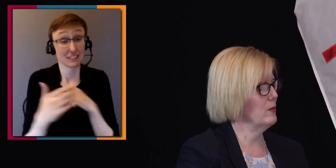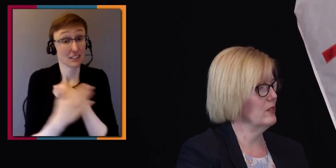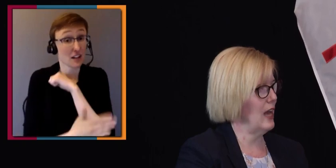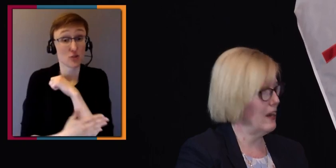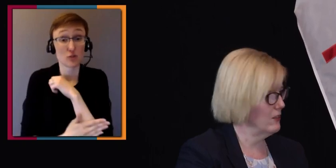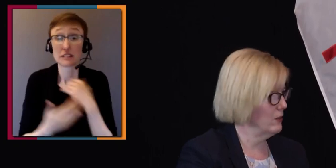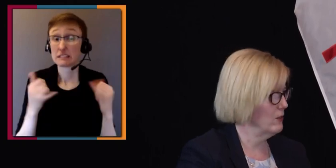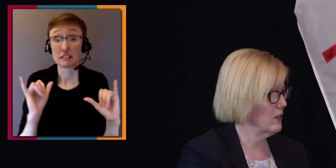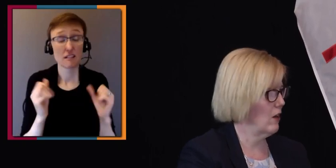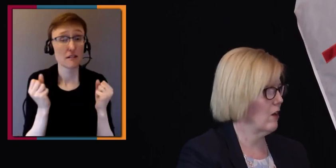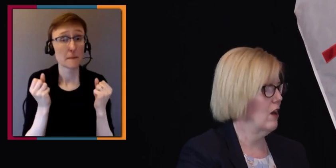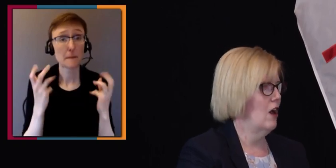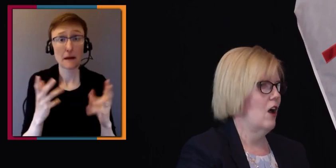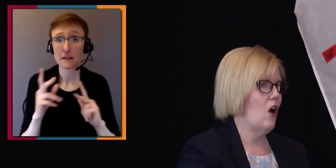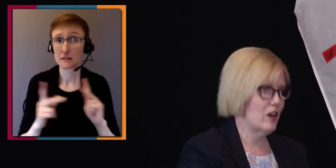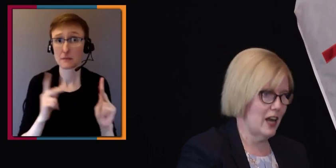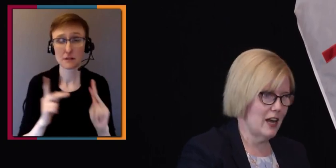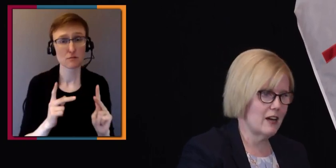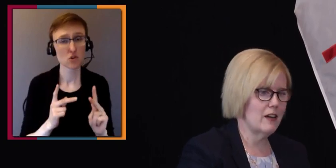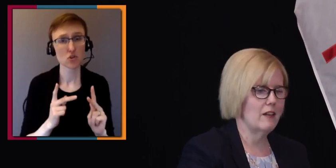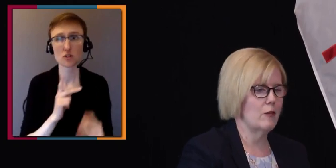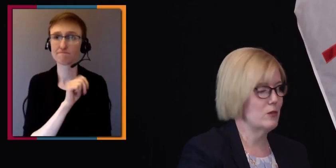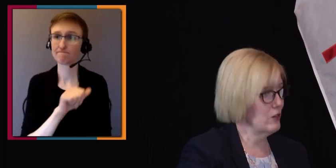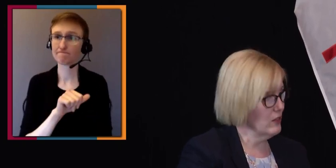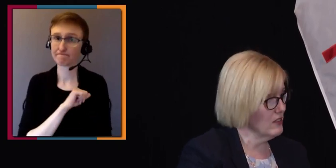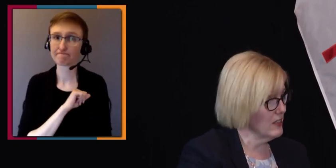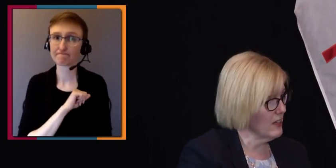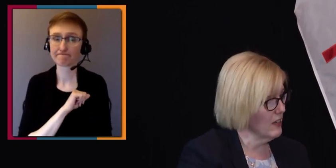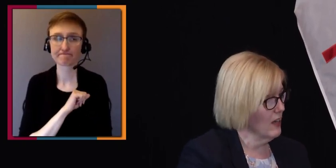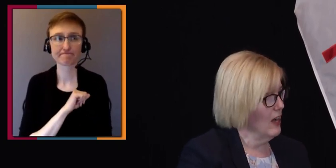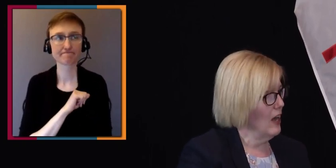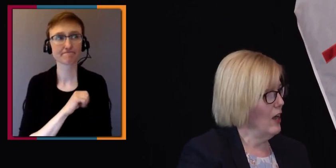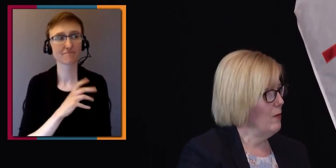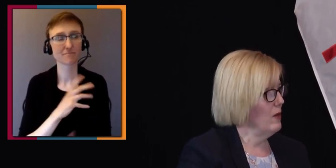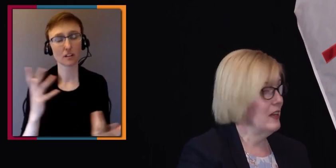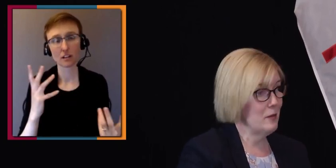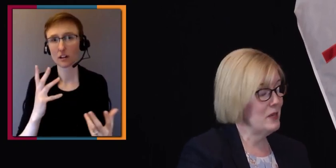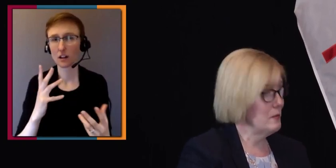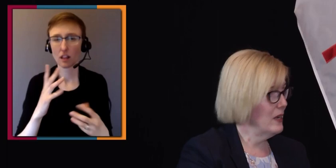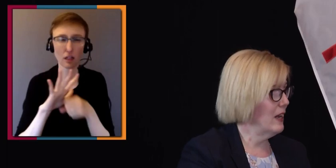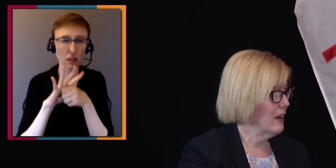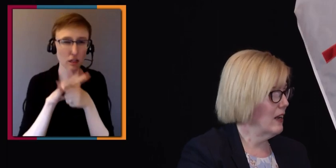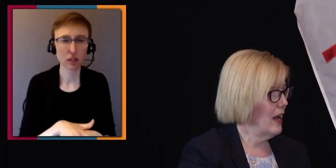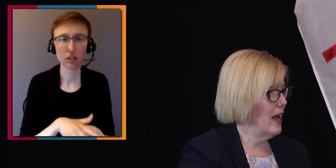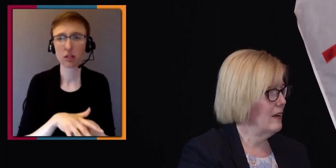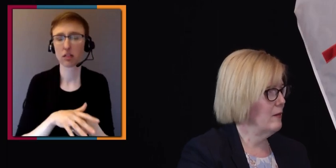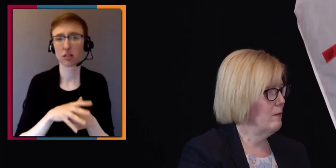People's attitudes are archaic, they're paternalistic, and they can be demeaning.